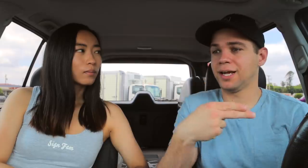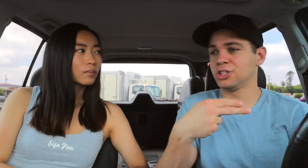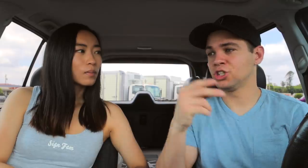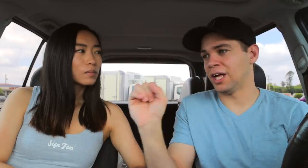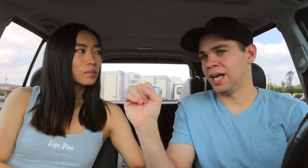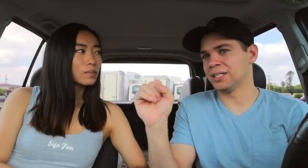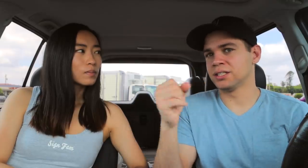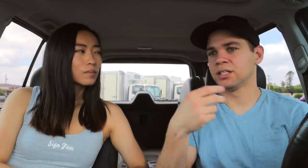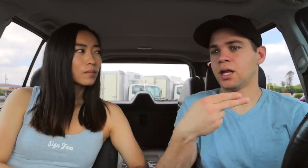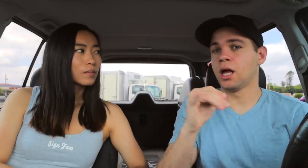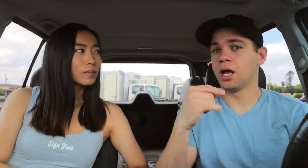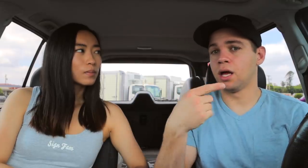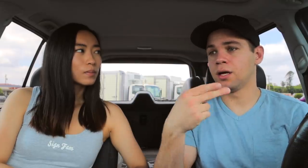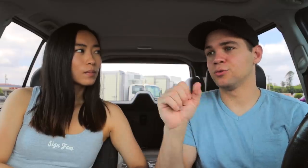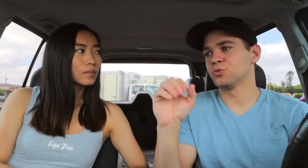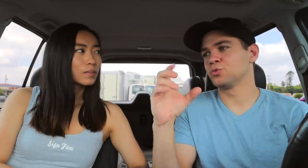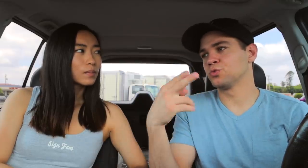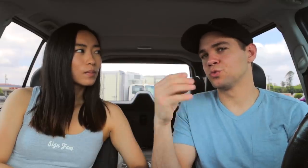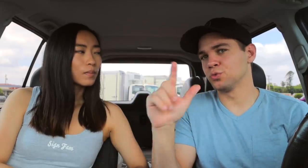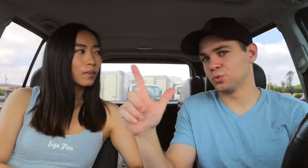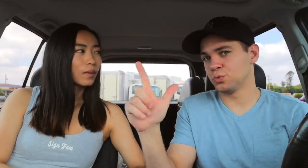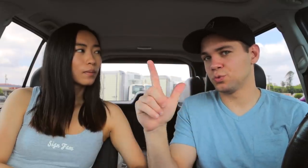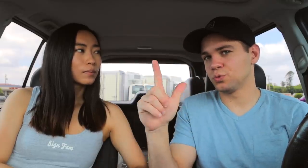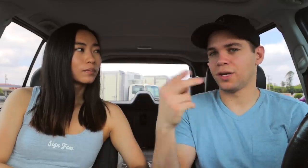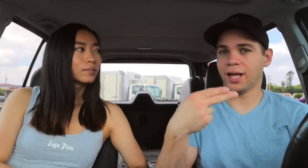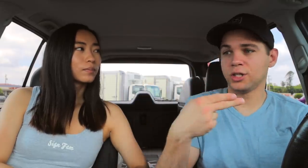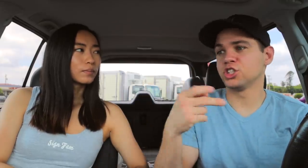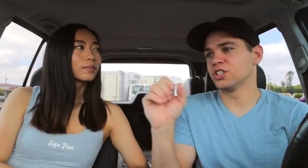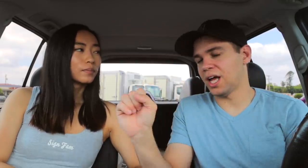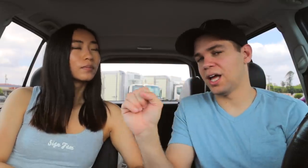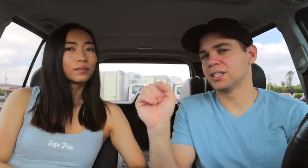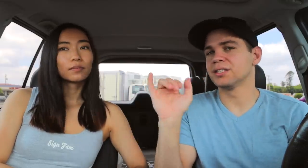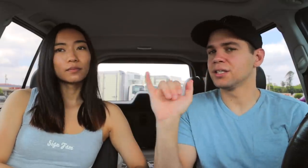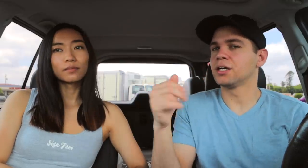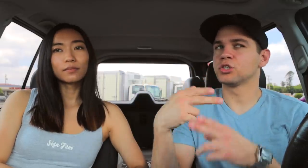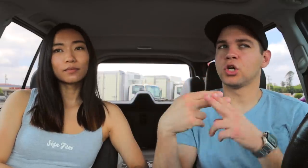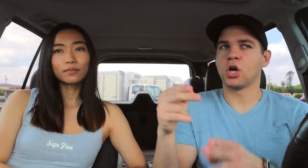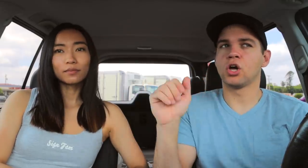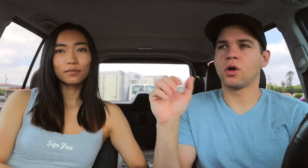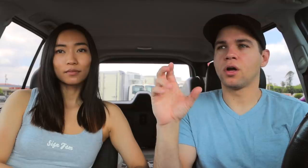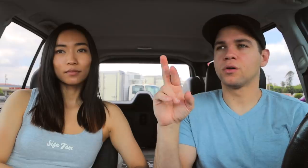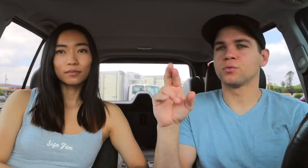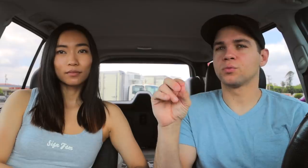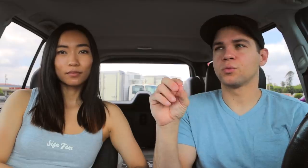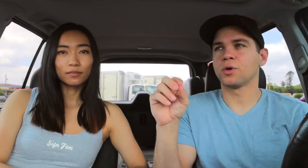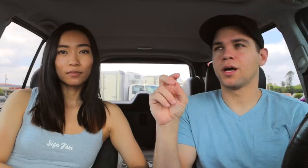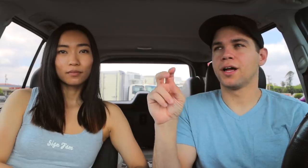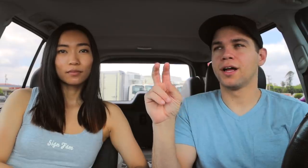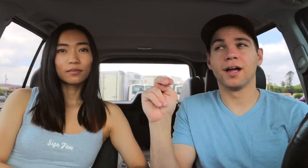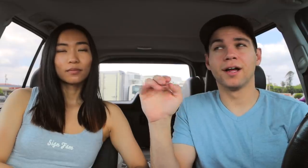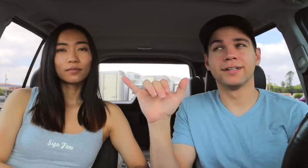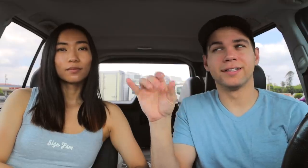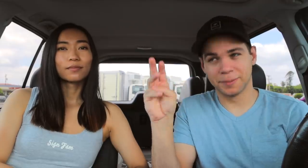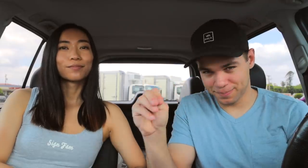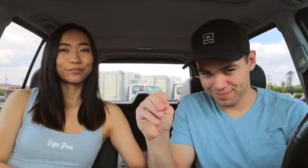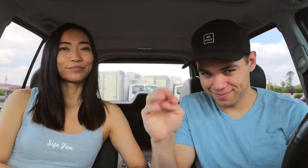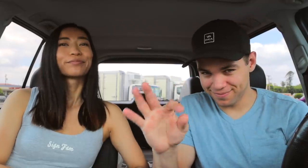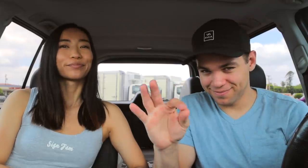H S High School H S That's called A-C-R-O-N-Y-M.